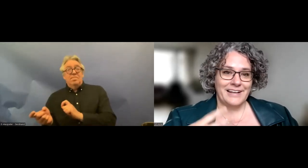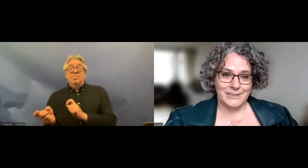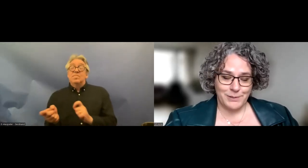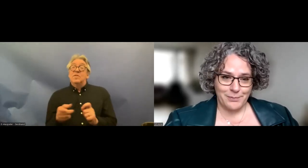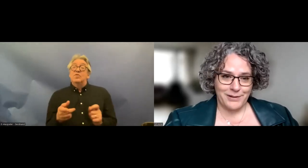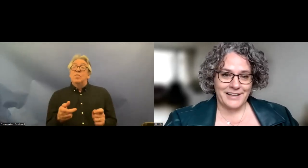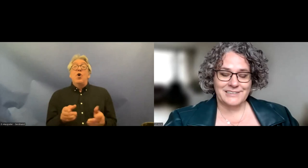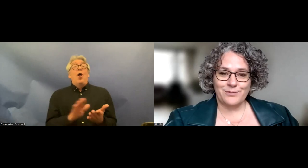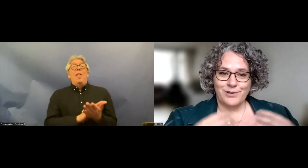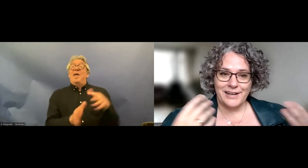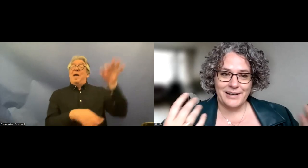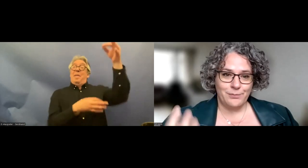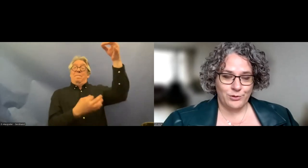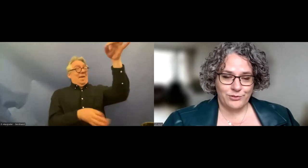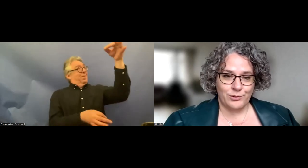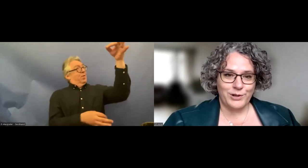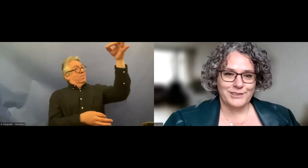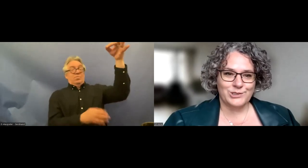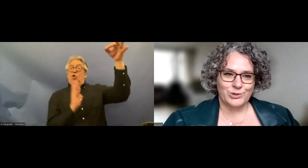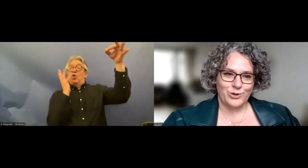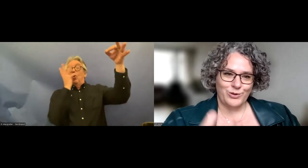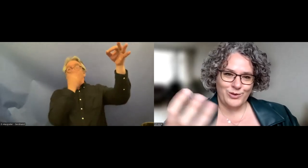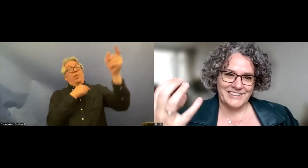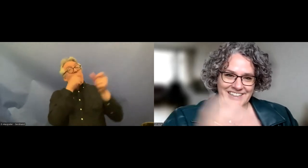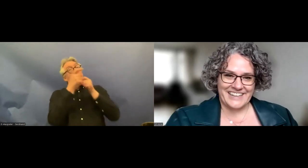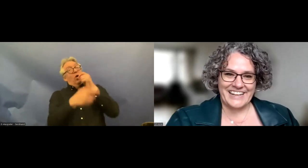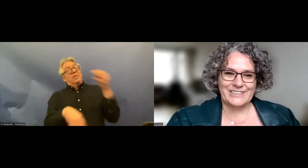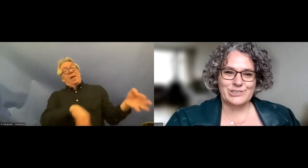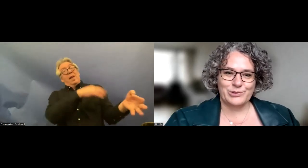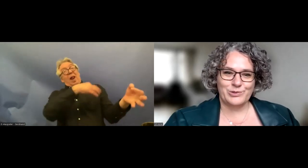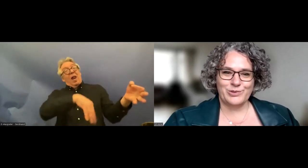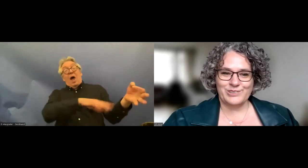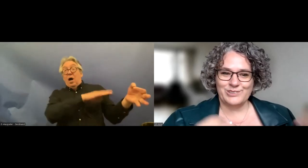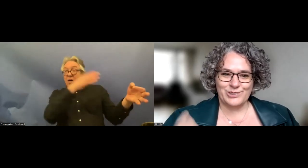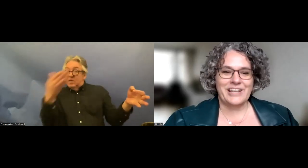nice paper and some really beautiful words to go and take it into to the